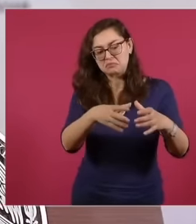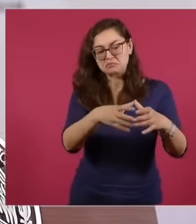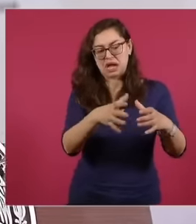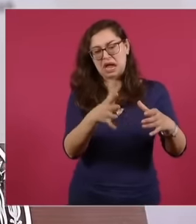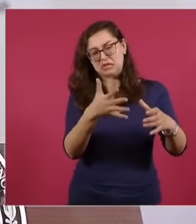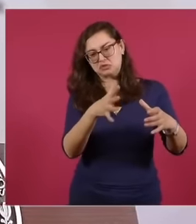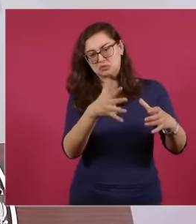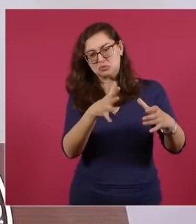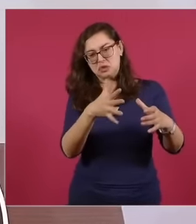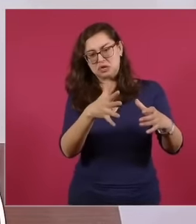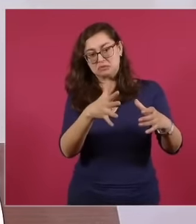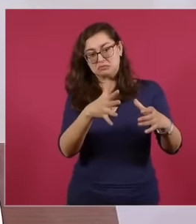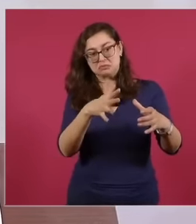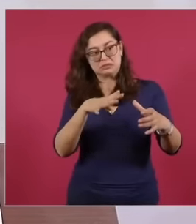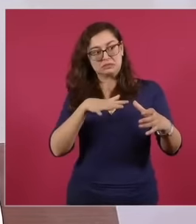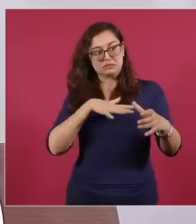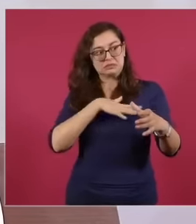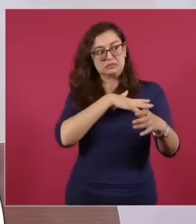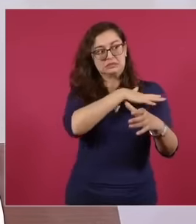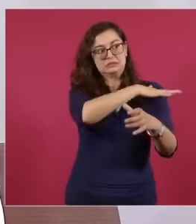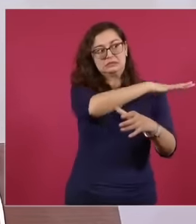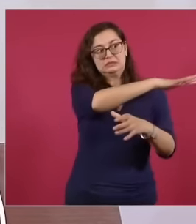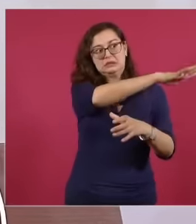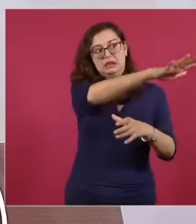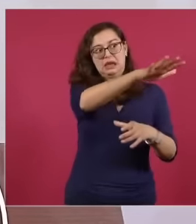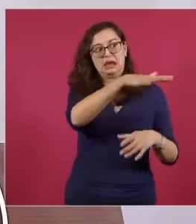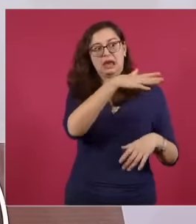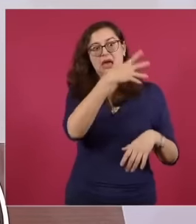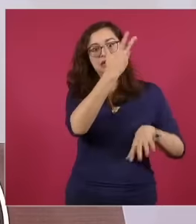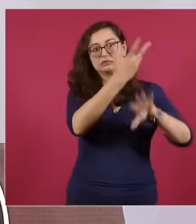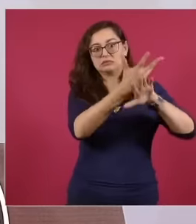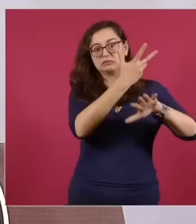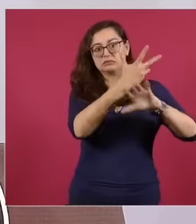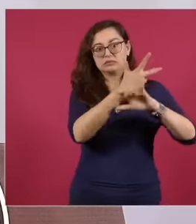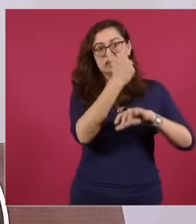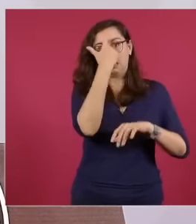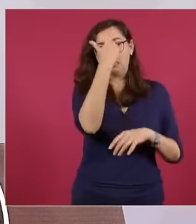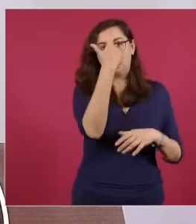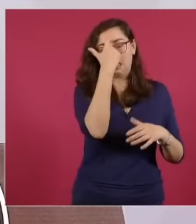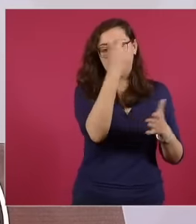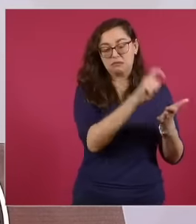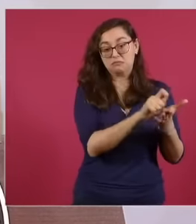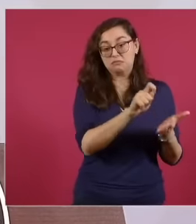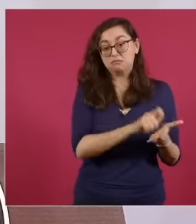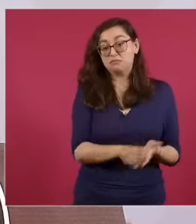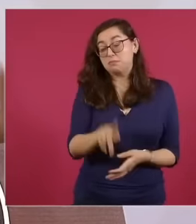than the writers of the New York Times Washington post or the